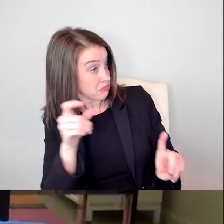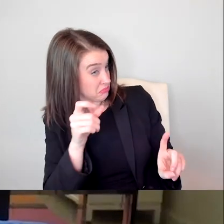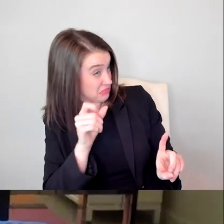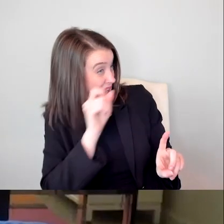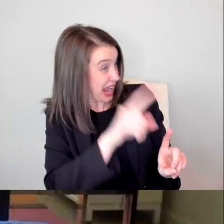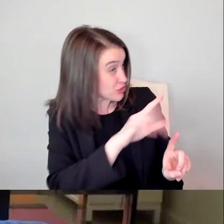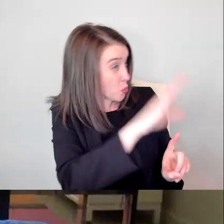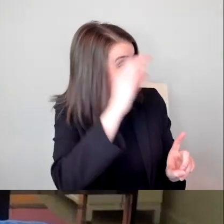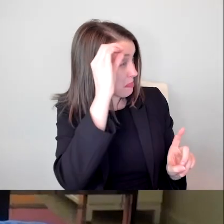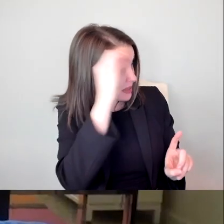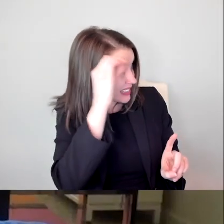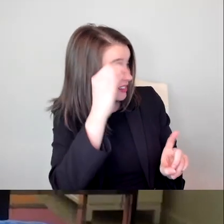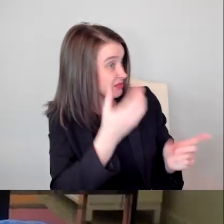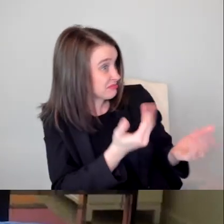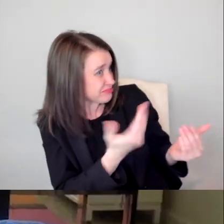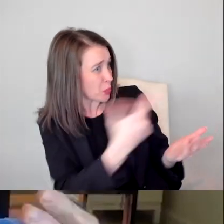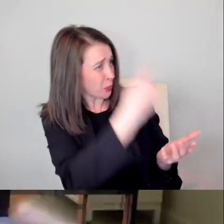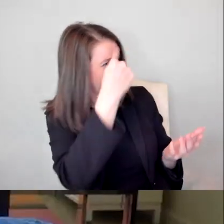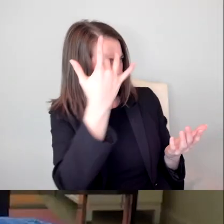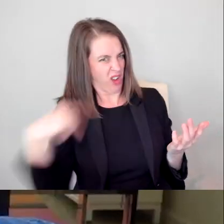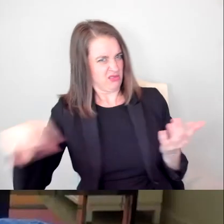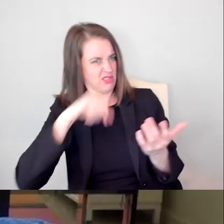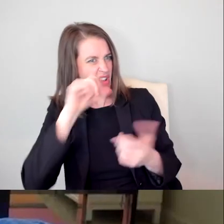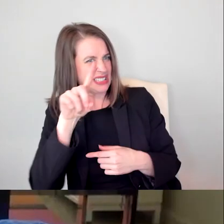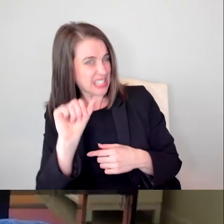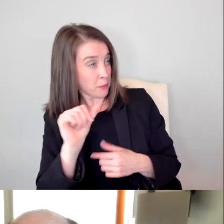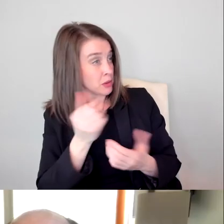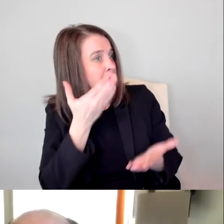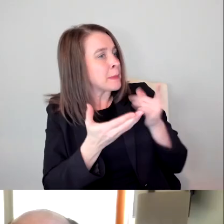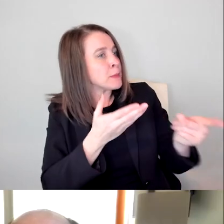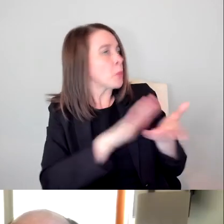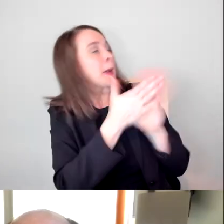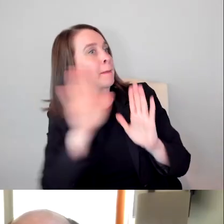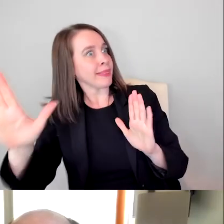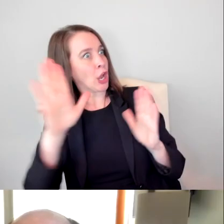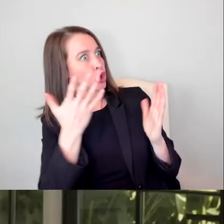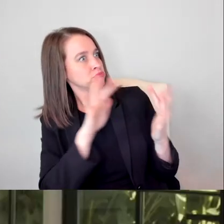Will they ask your opinion as maybe their only resource? No, they haven't.